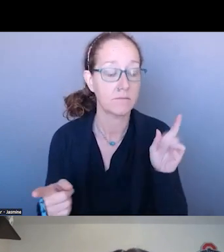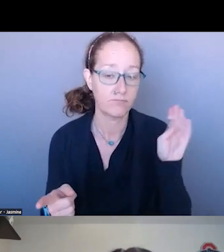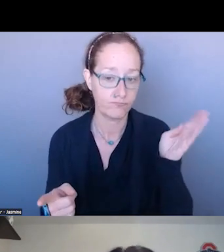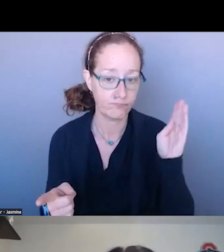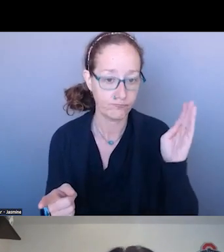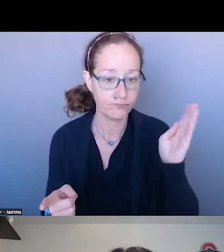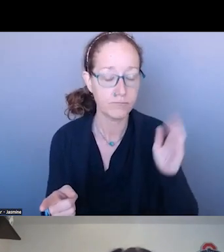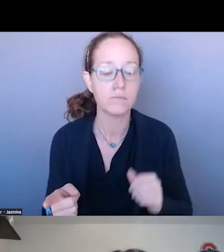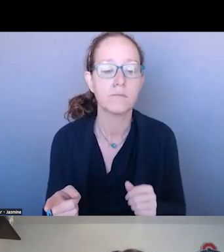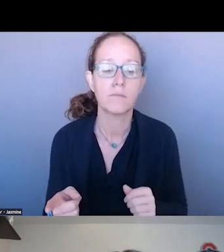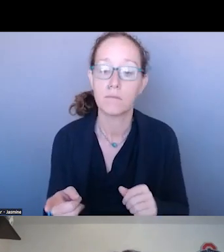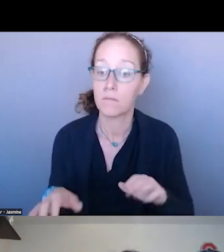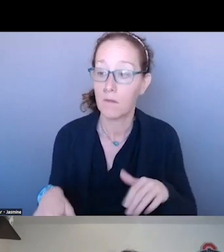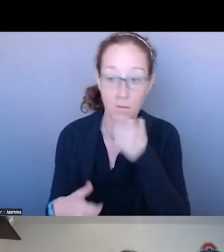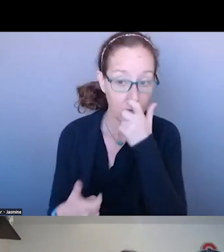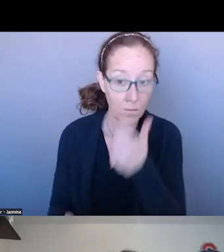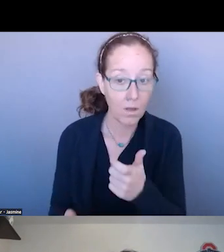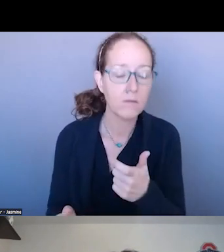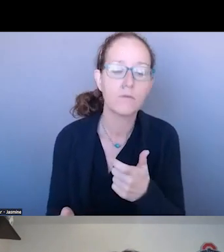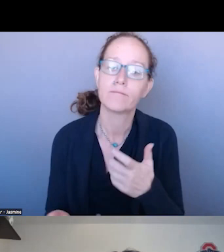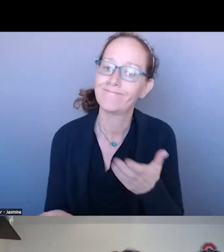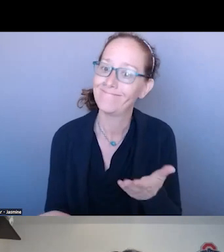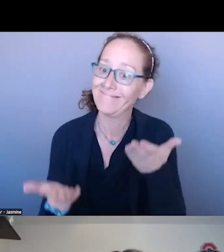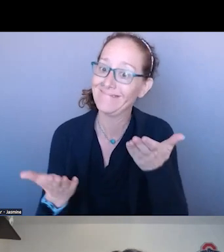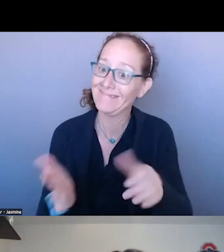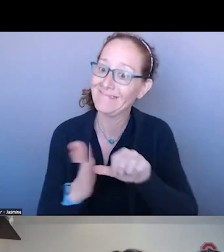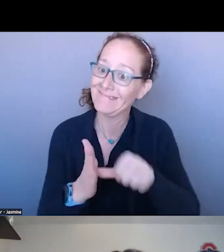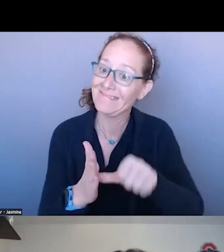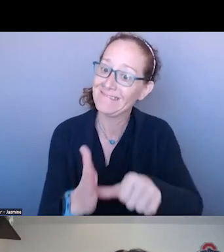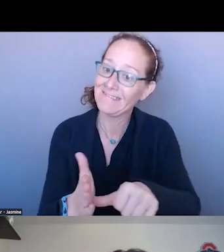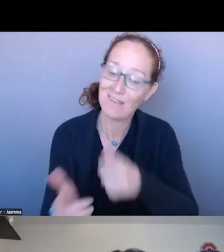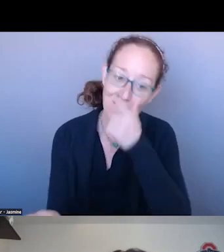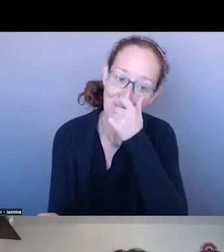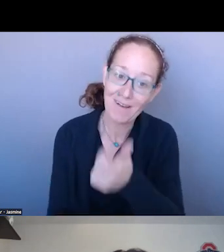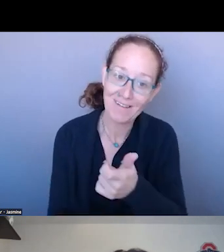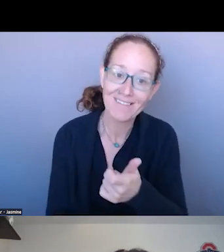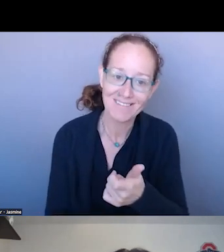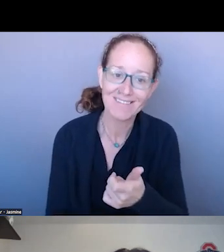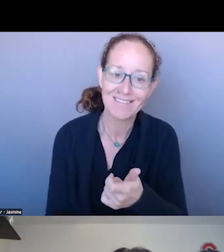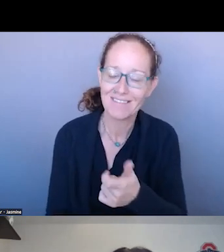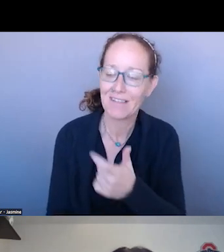HAVE NOT SEEN IT, I RECOMMEND YOU WATCH IT -- YOU CAN SEE THE